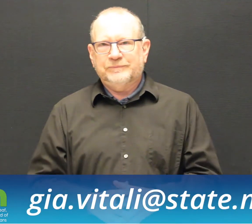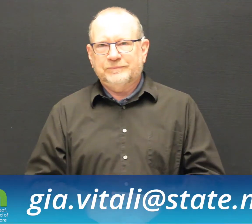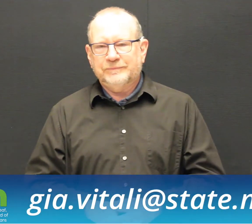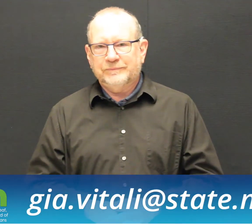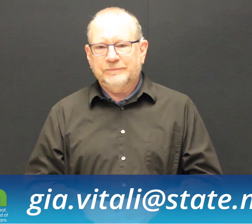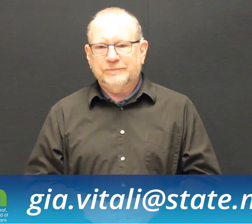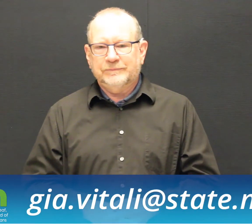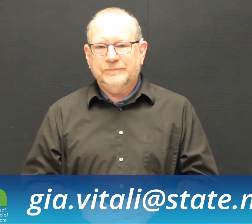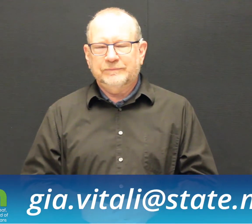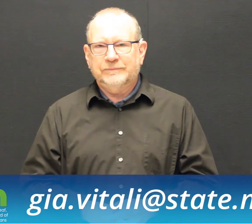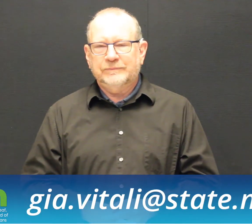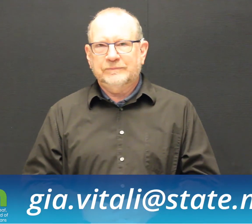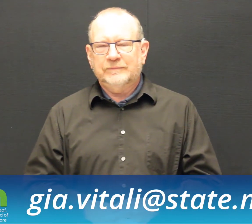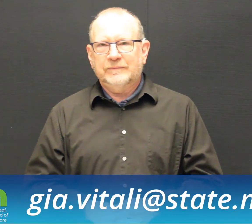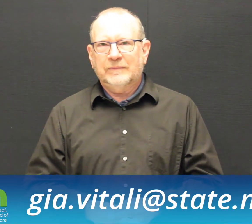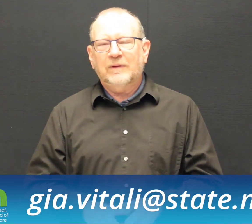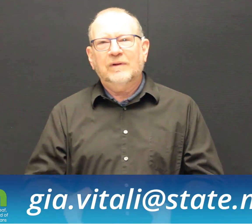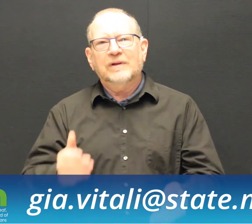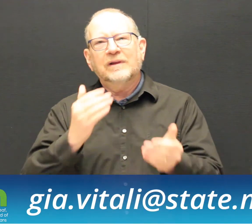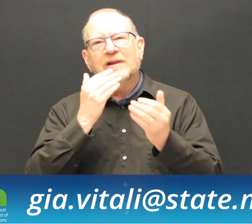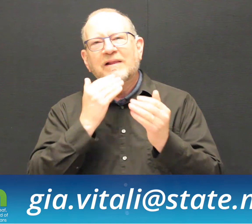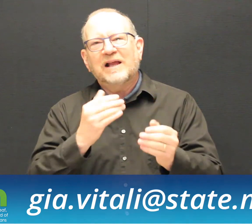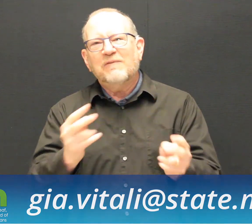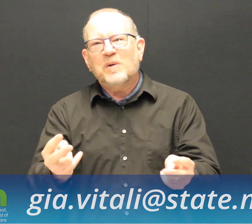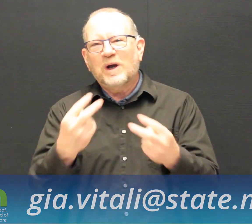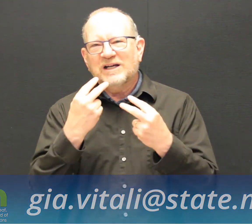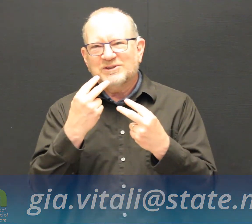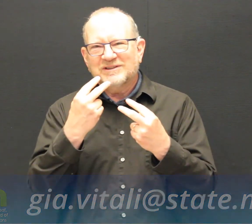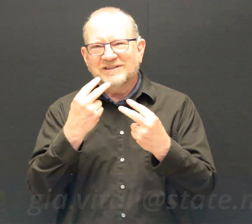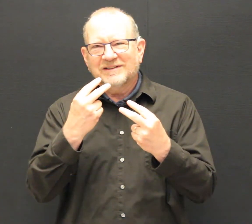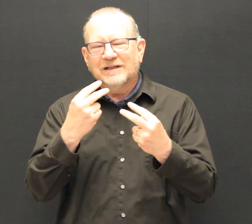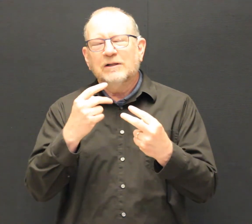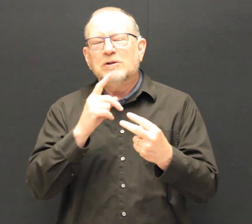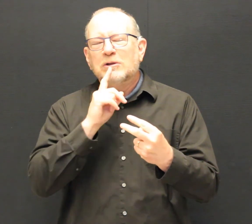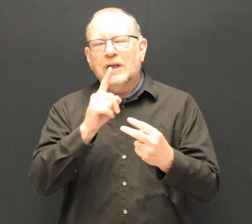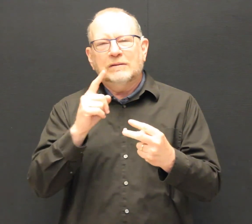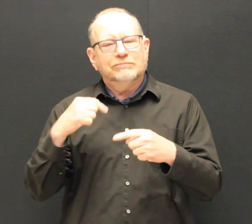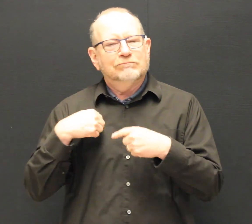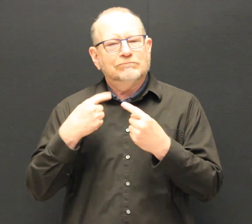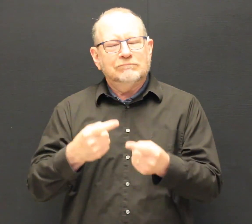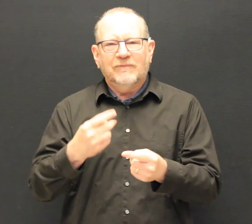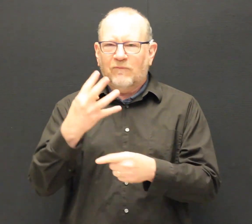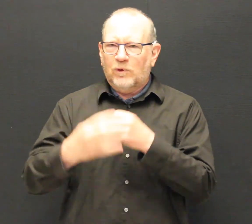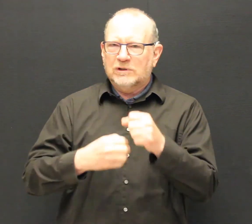at gia.vitali@state.mn.us. Thank you for watching this vlog.